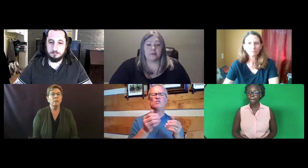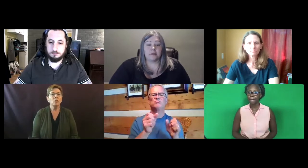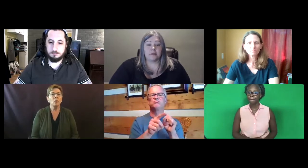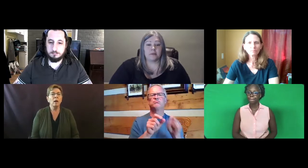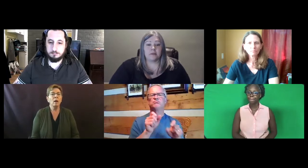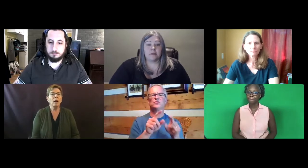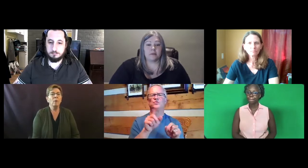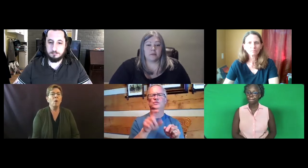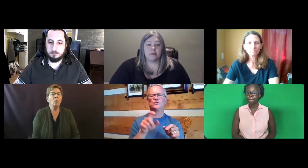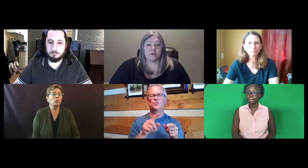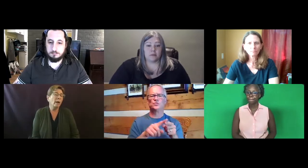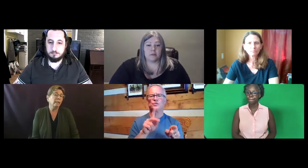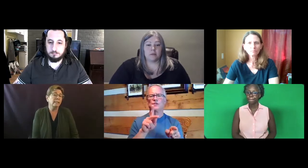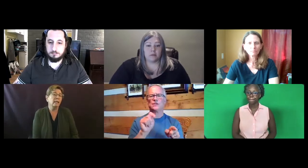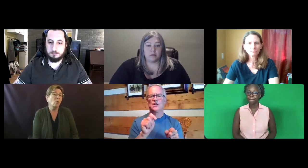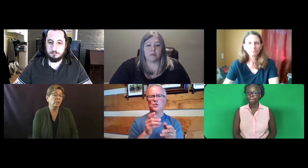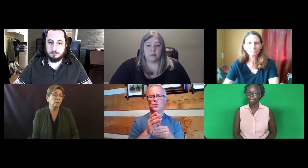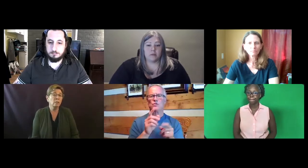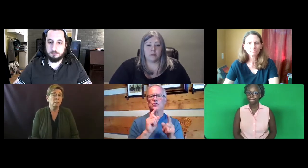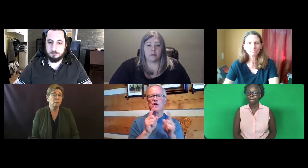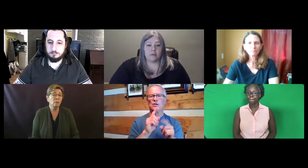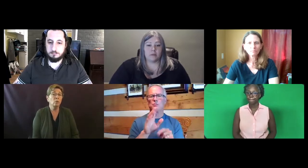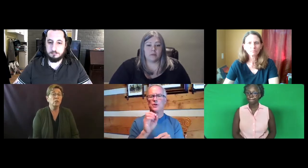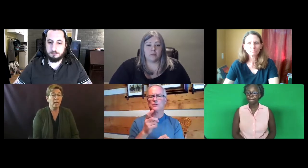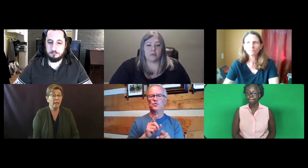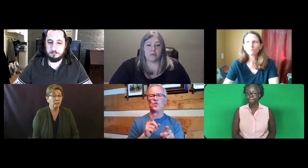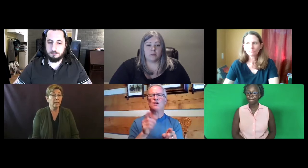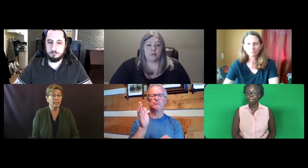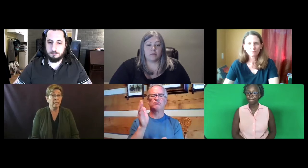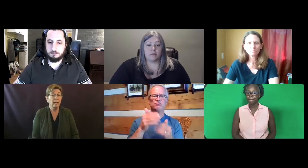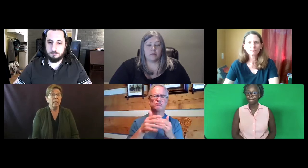So go ahead and send questions through the chat to Katie.